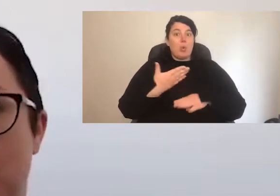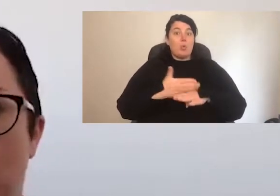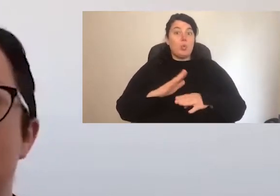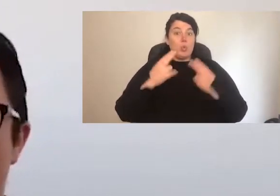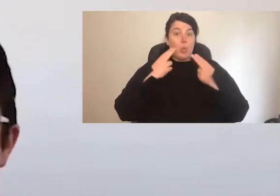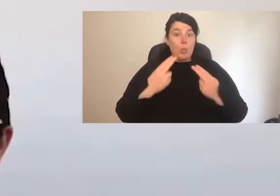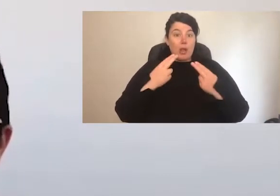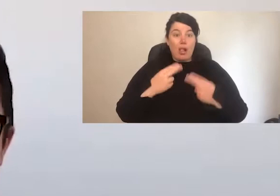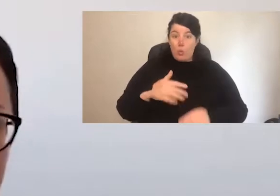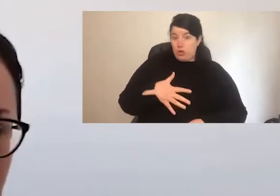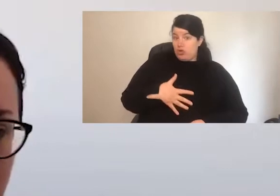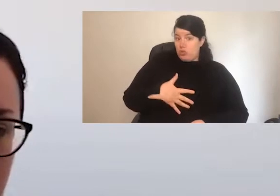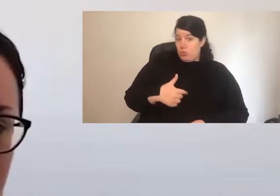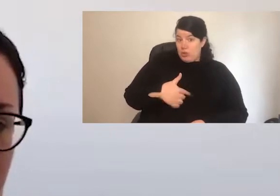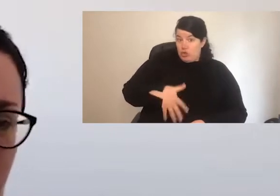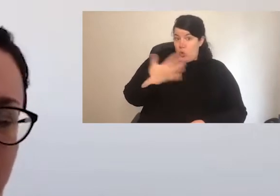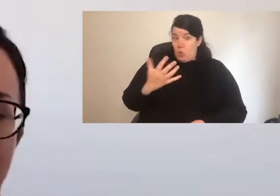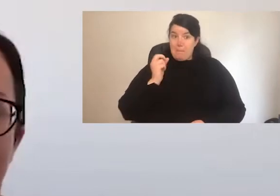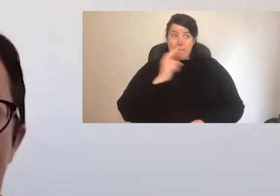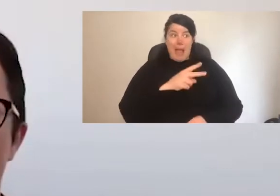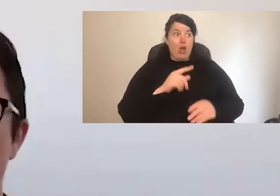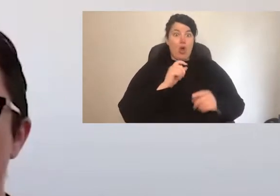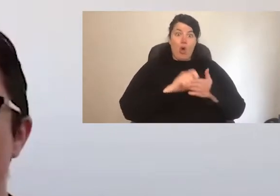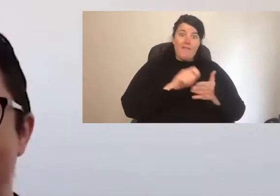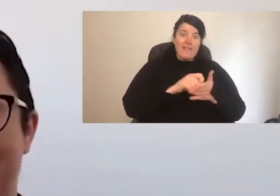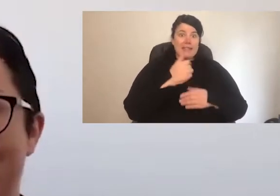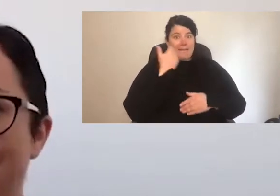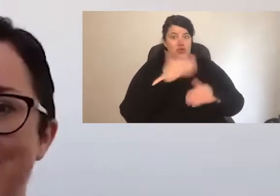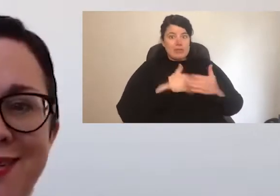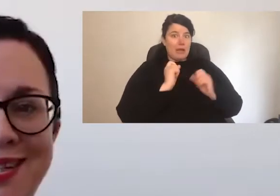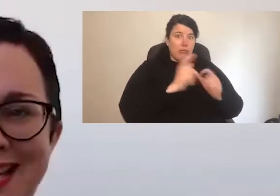don't want to go back to what it was before, which in many ways was less